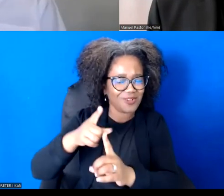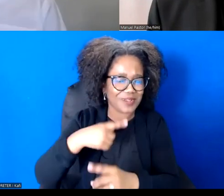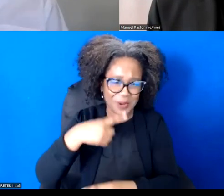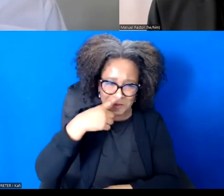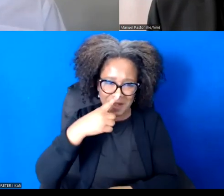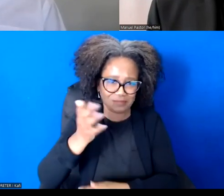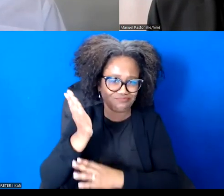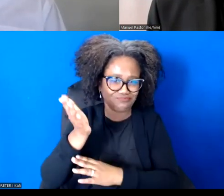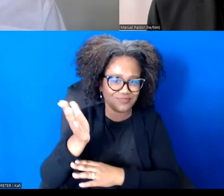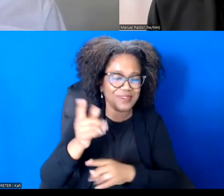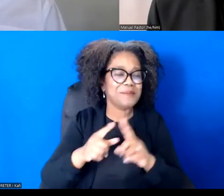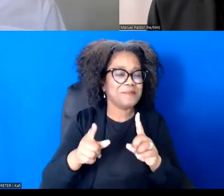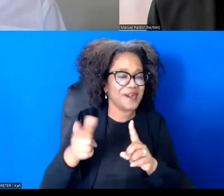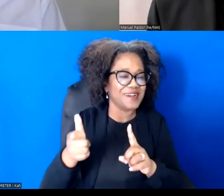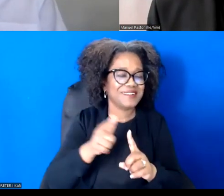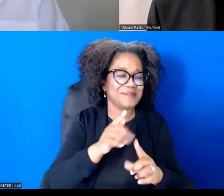And it's good to see Manuel's always.